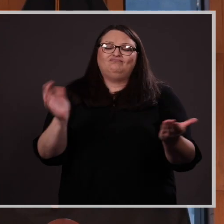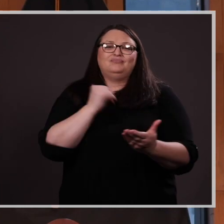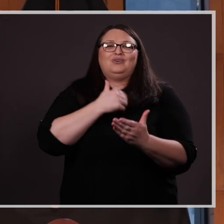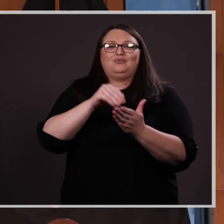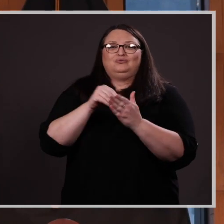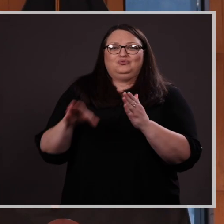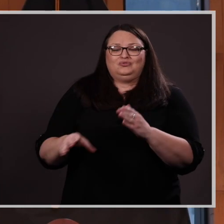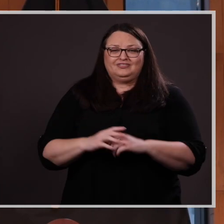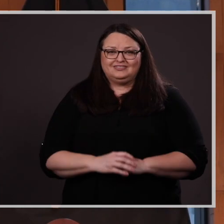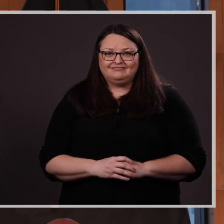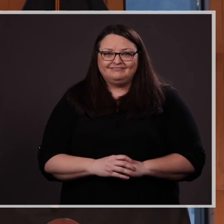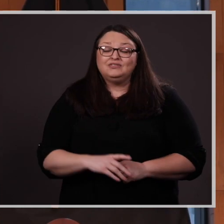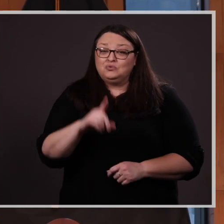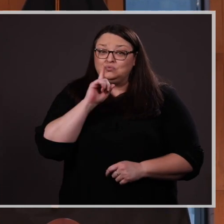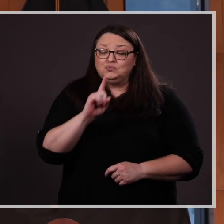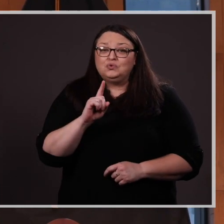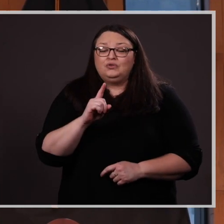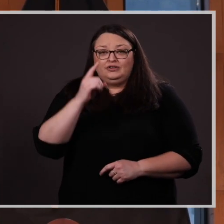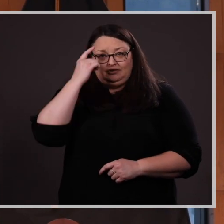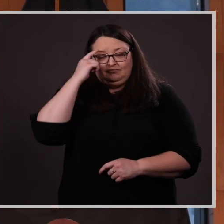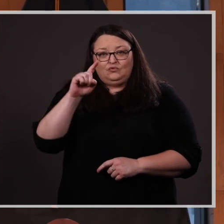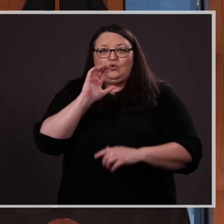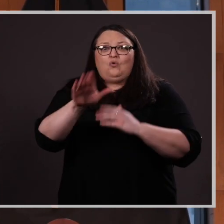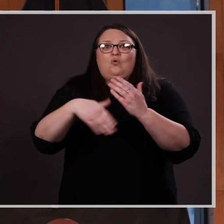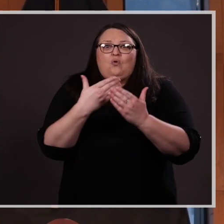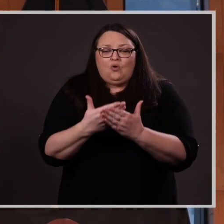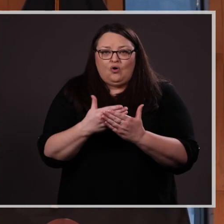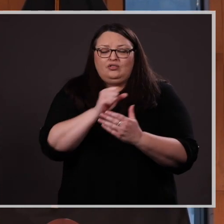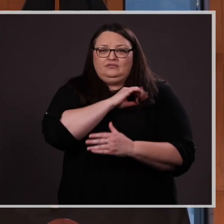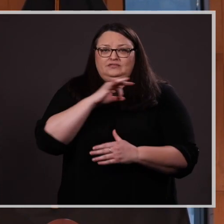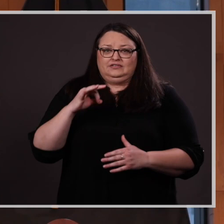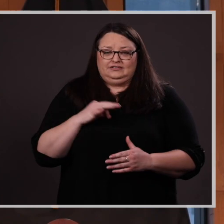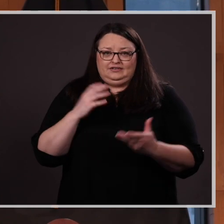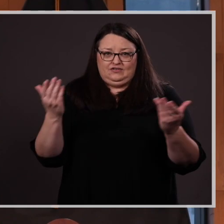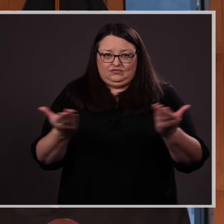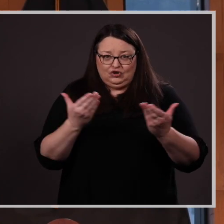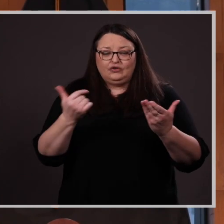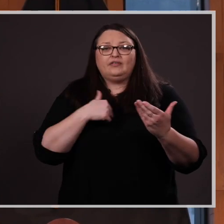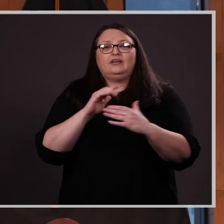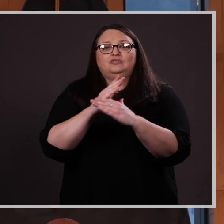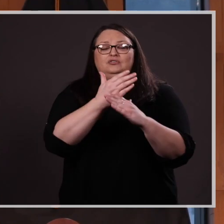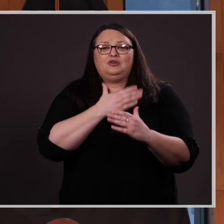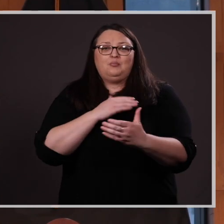So, it is truly on behalf of all of the UNO staff that I share my congratulations with